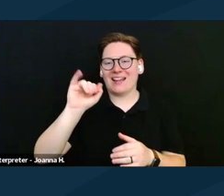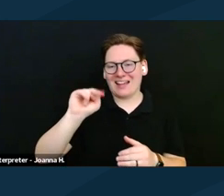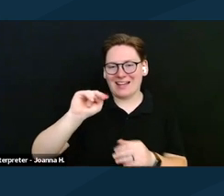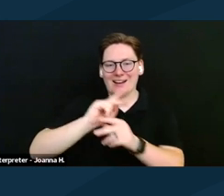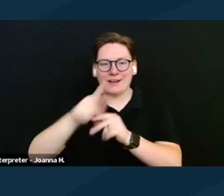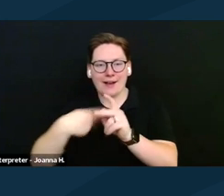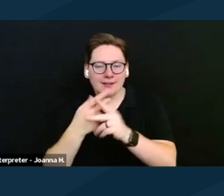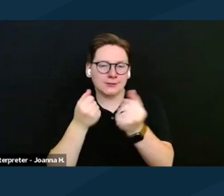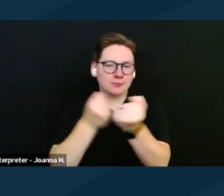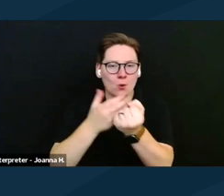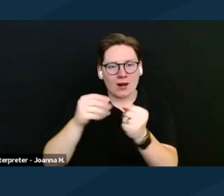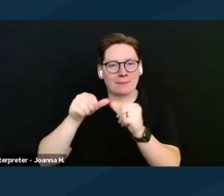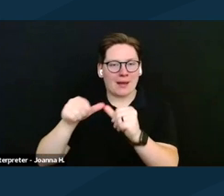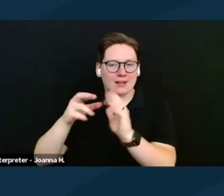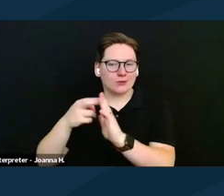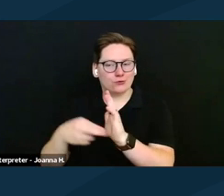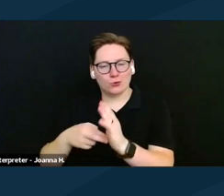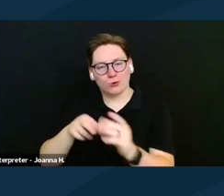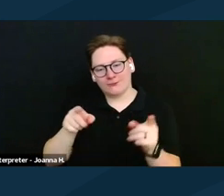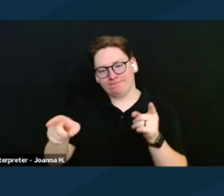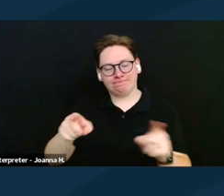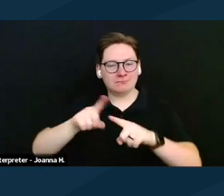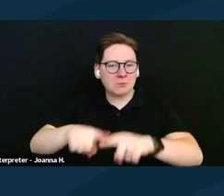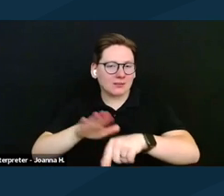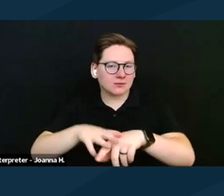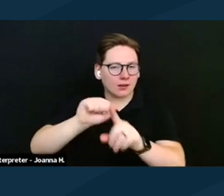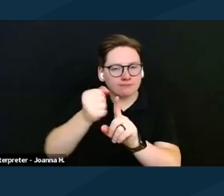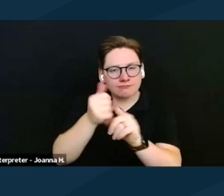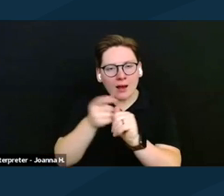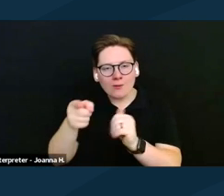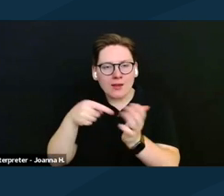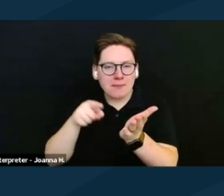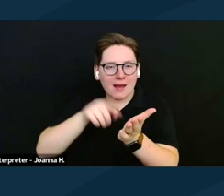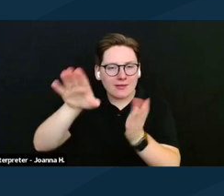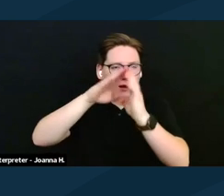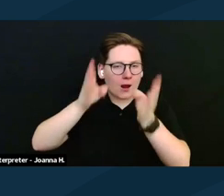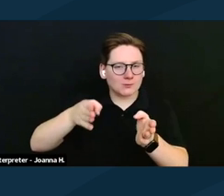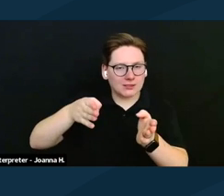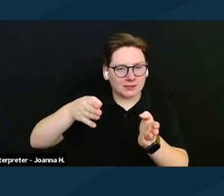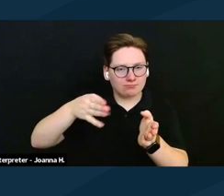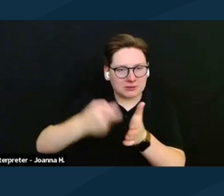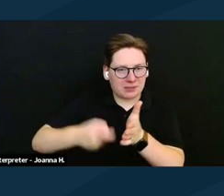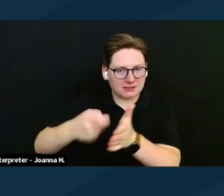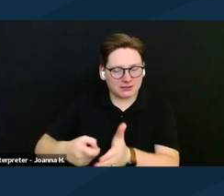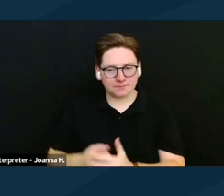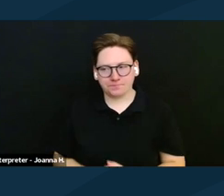depending on the circumstances of how they pay their housing expenses. So because the In-Kind Support and Maintenance rules